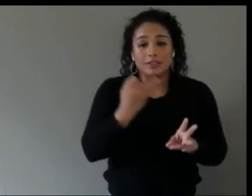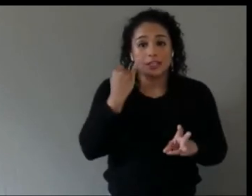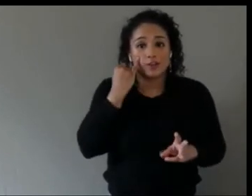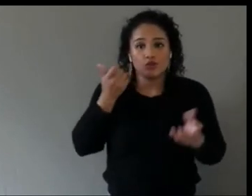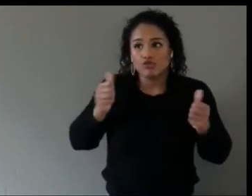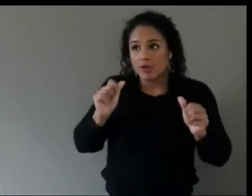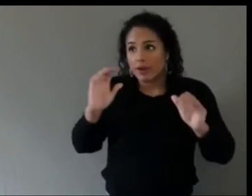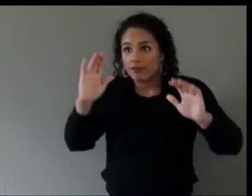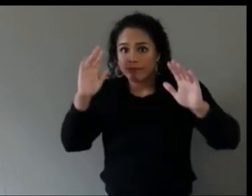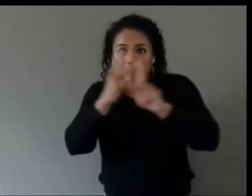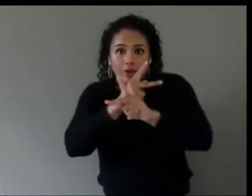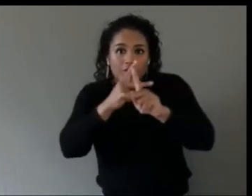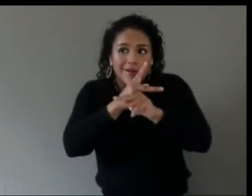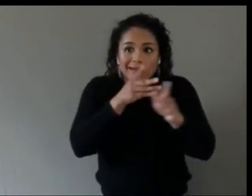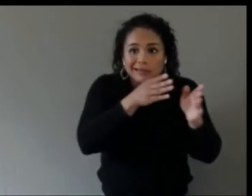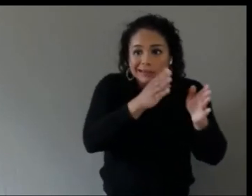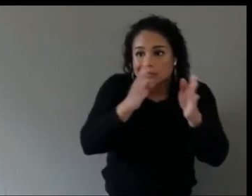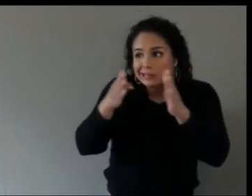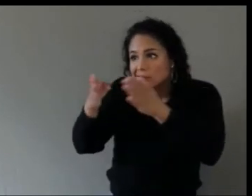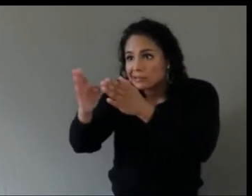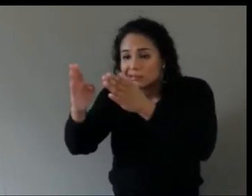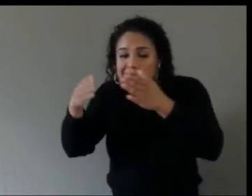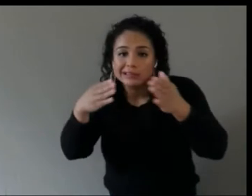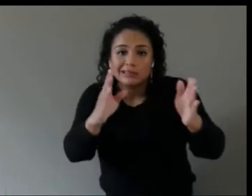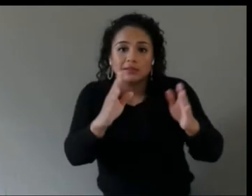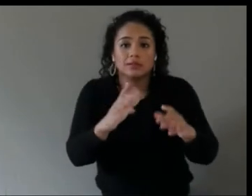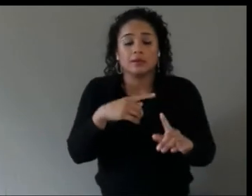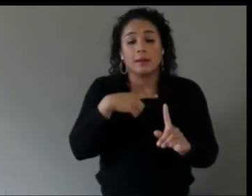And digital design and content design and content management.